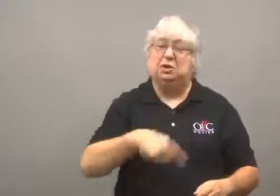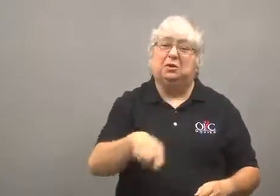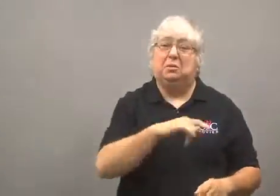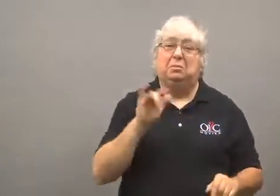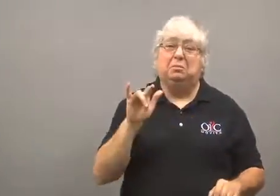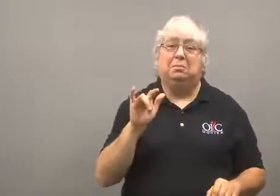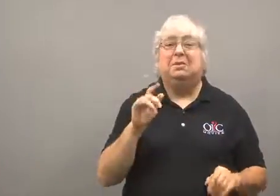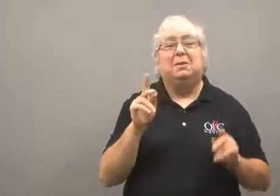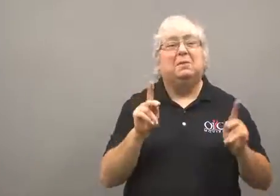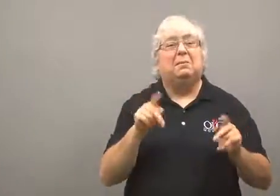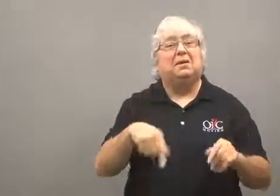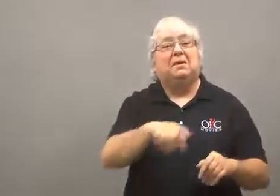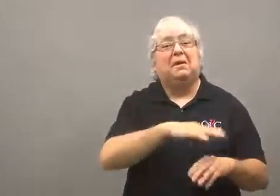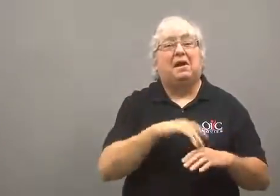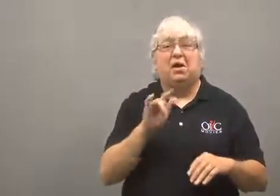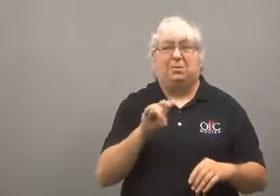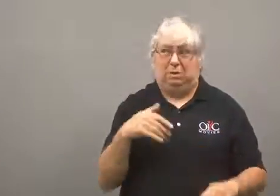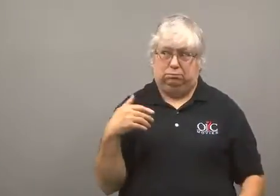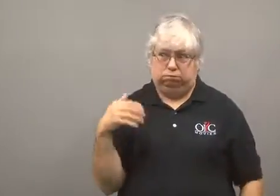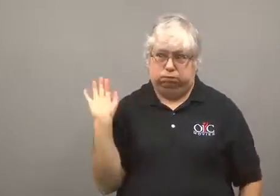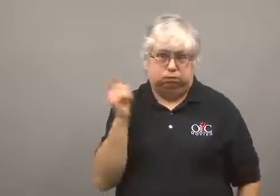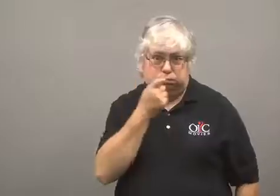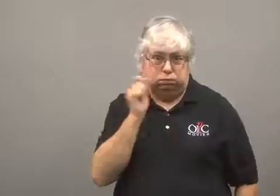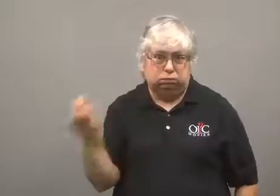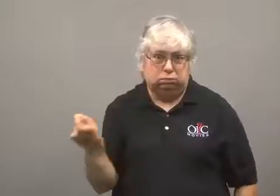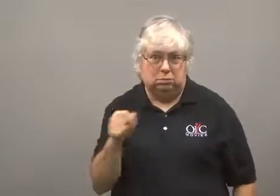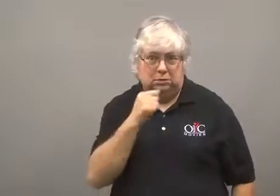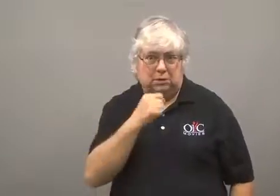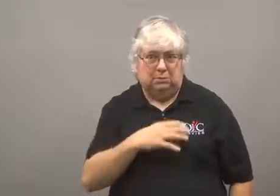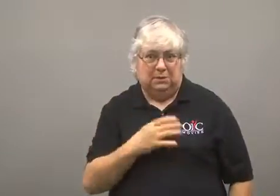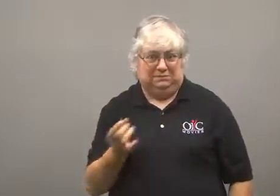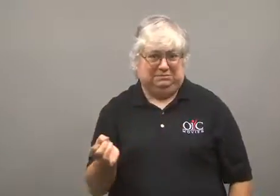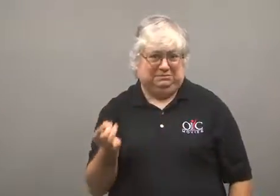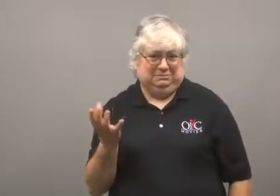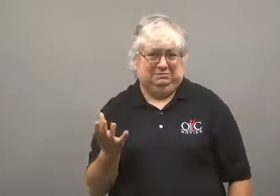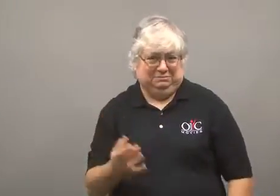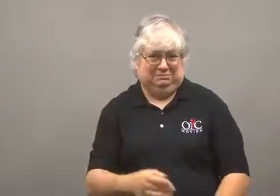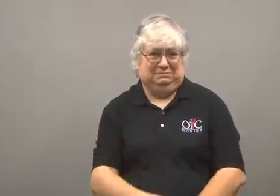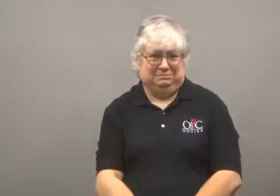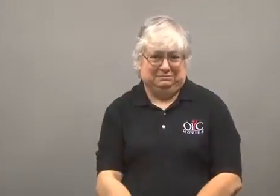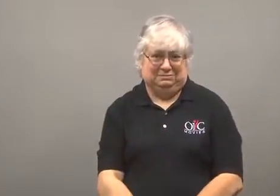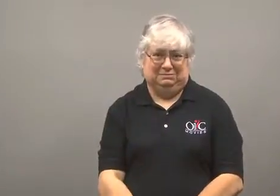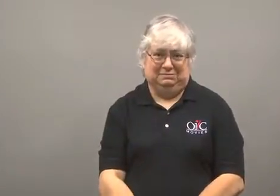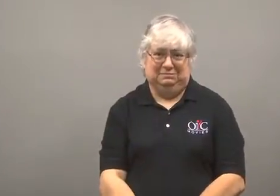The other passengers were glad to be rid of her.